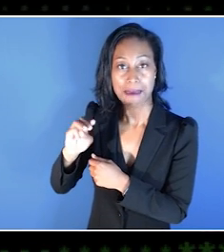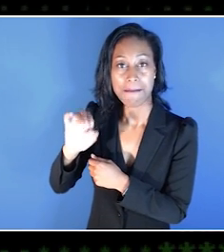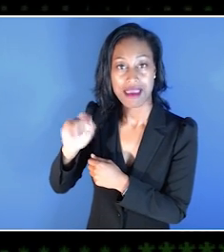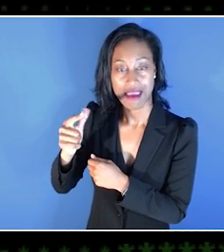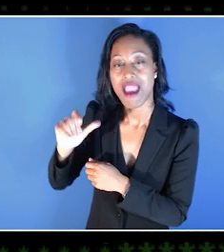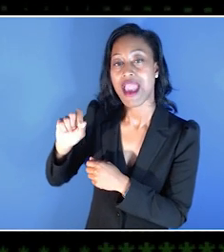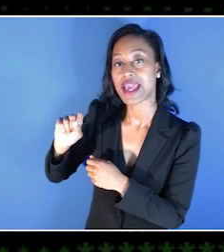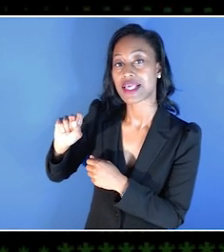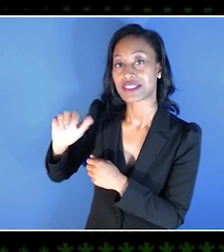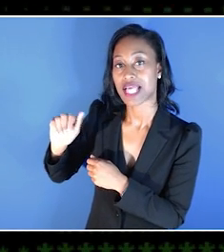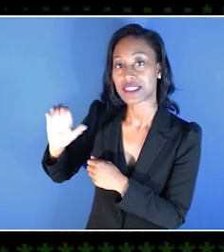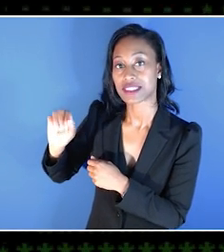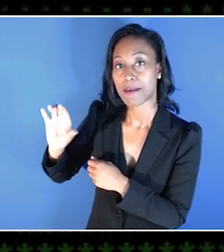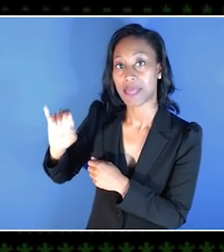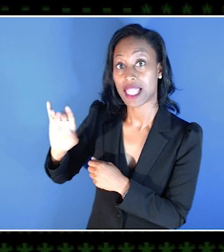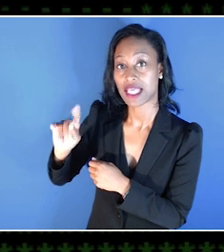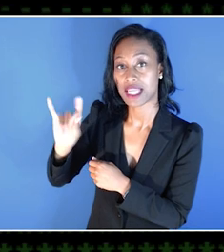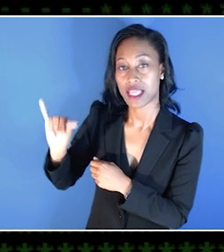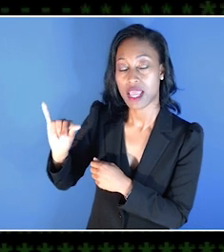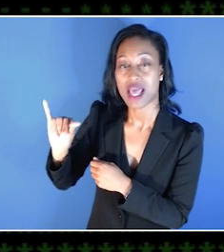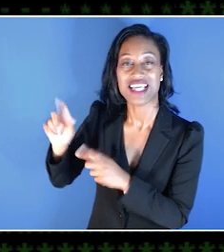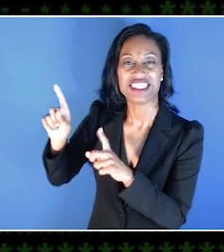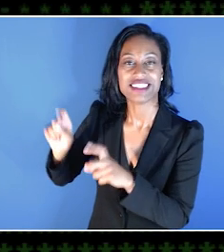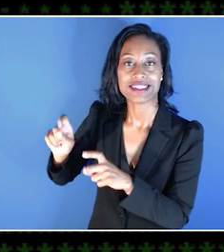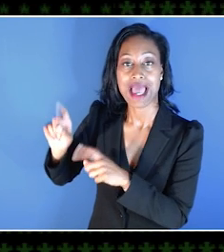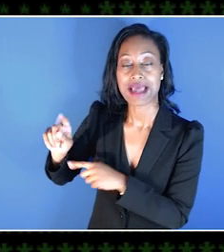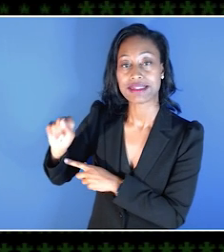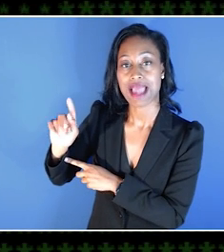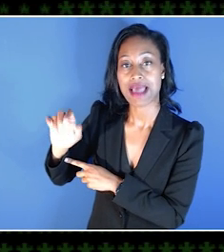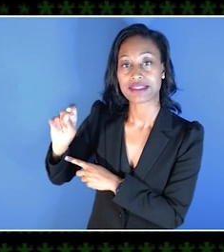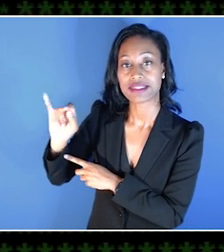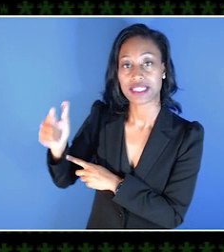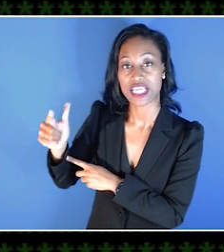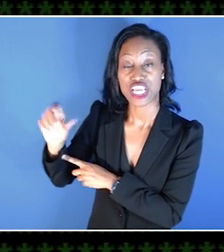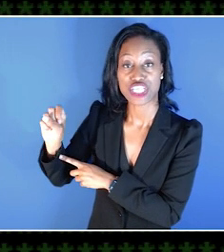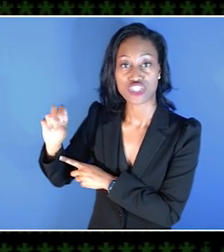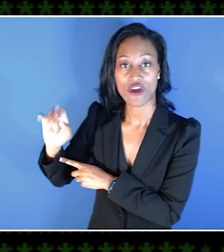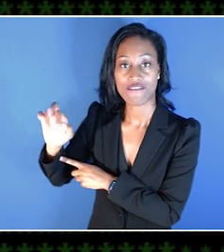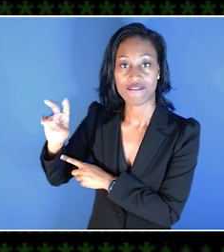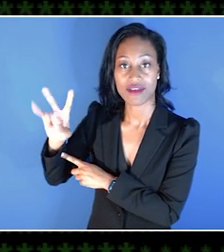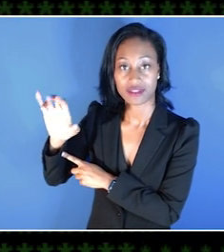It's a program for developers and publishers of Xbox and PC games